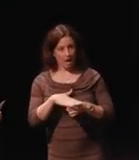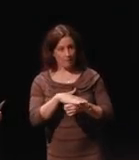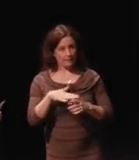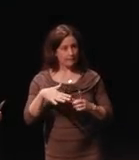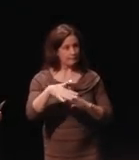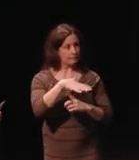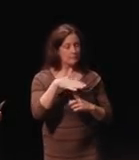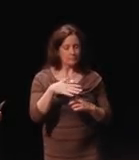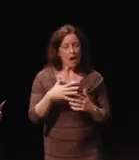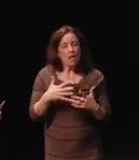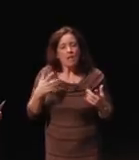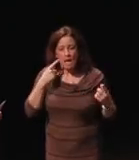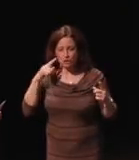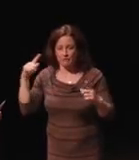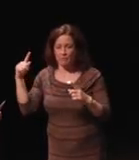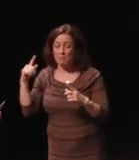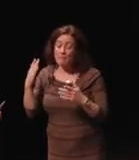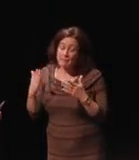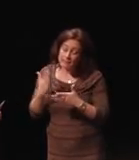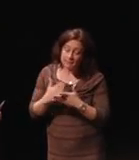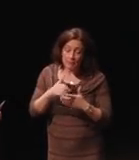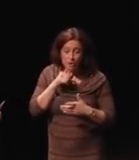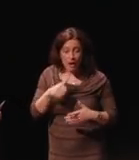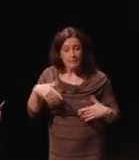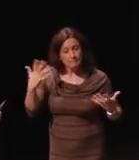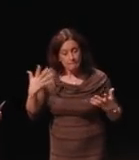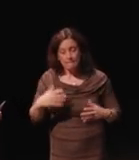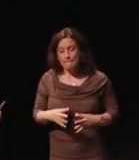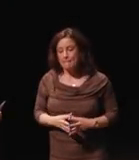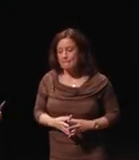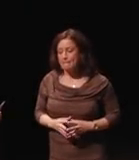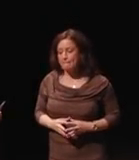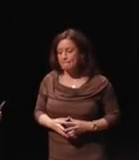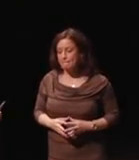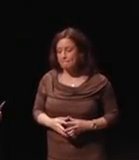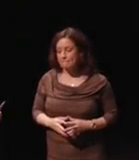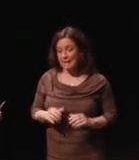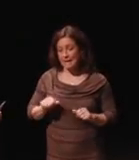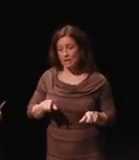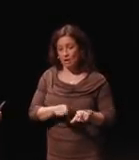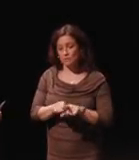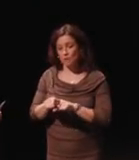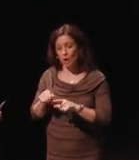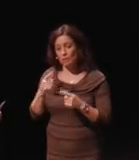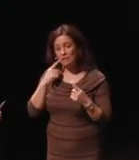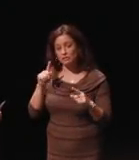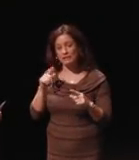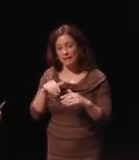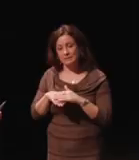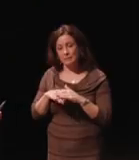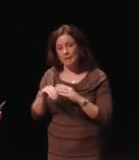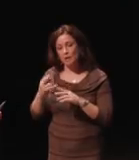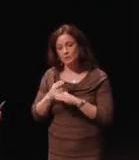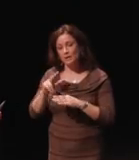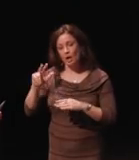but there may be some things that are not. You can also achieve accessibility by using a third party solution,